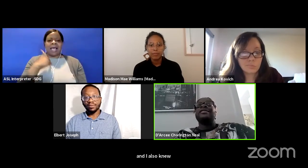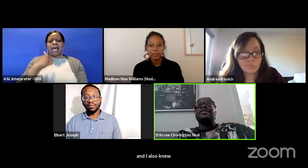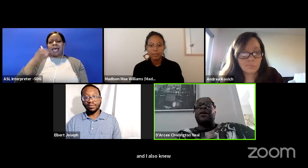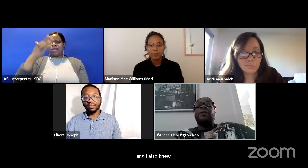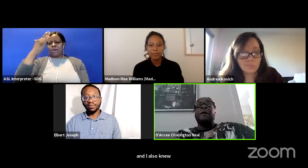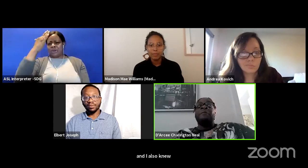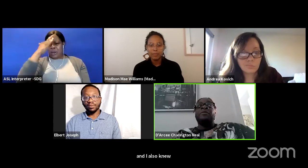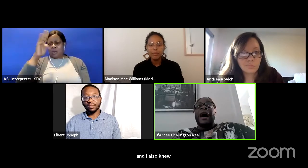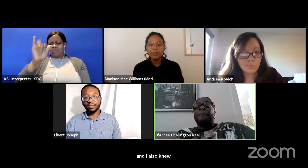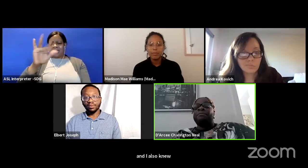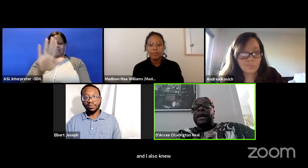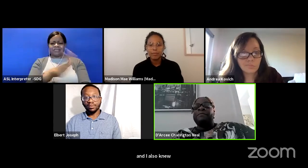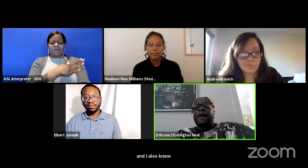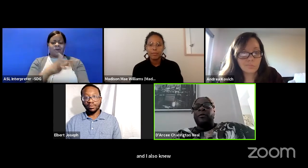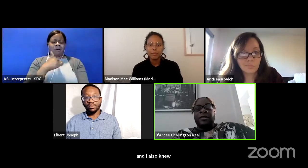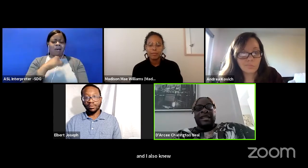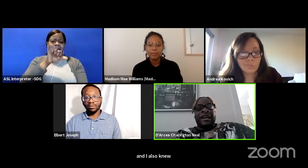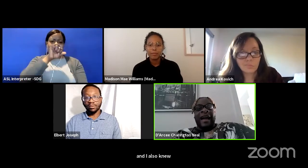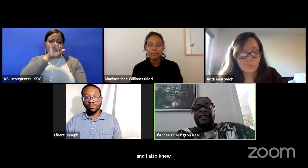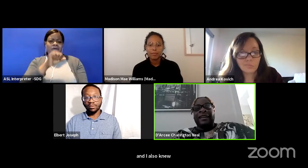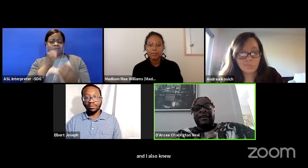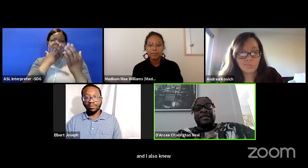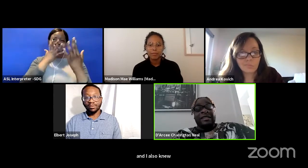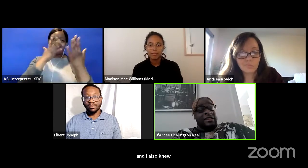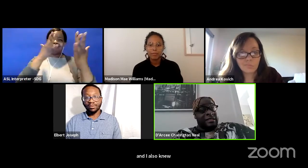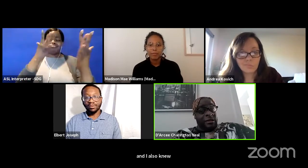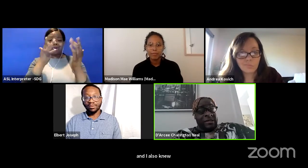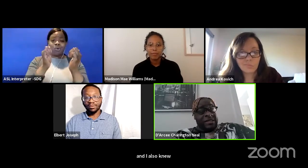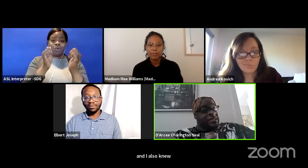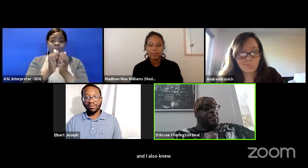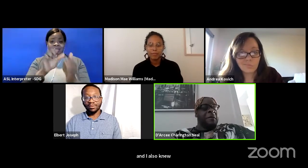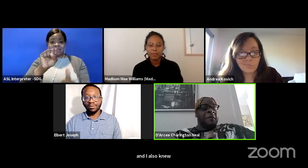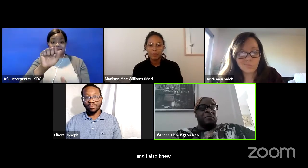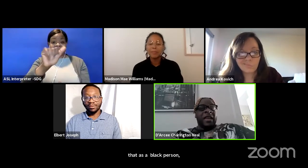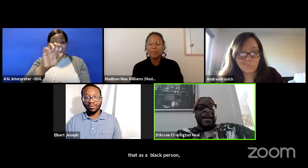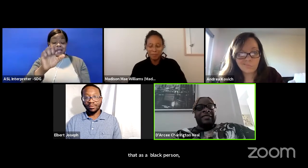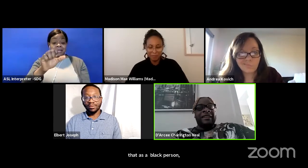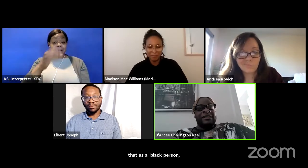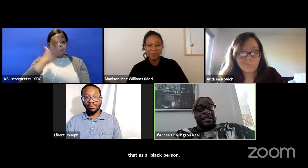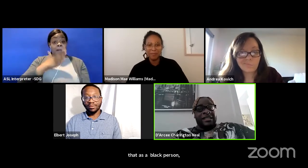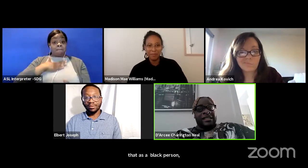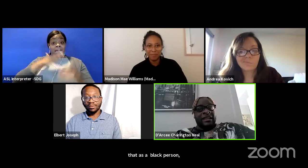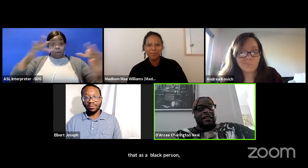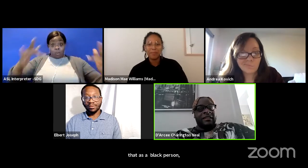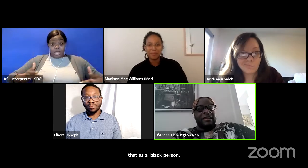So I made my wheelchair act like it was tentacles and in the audition,